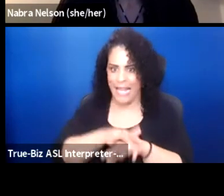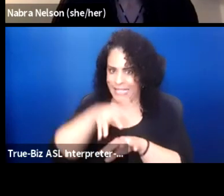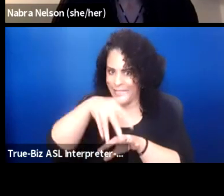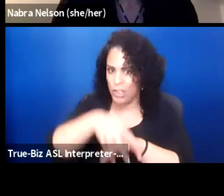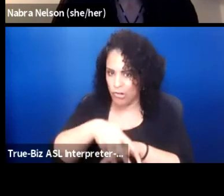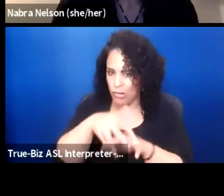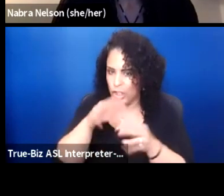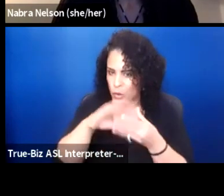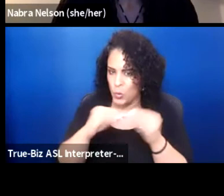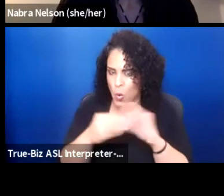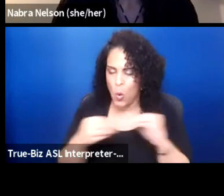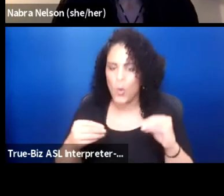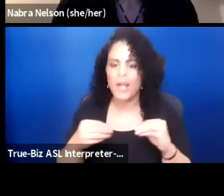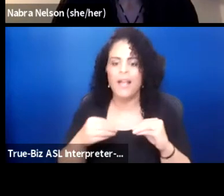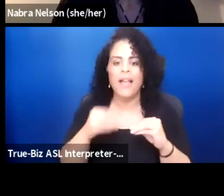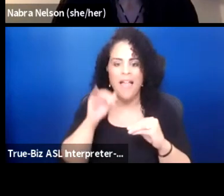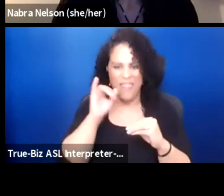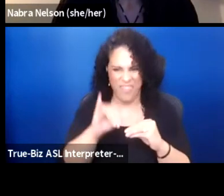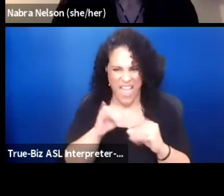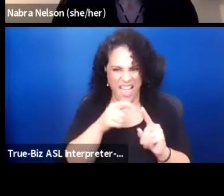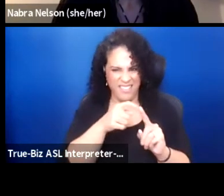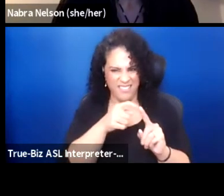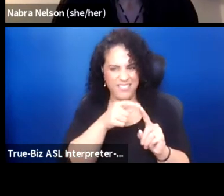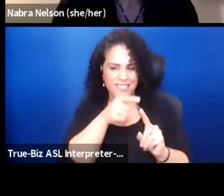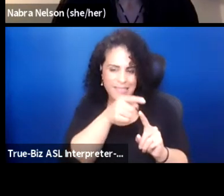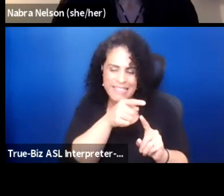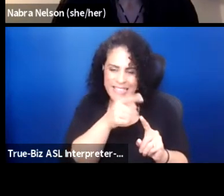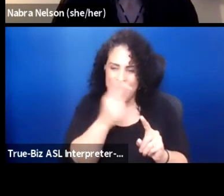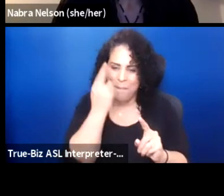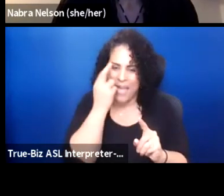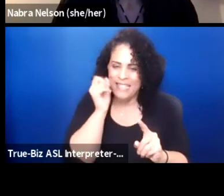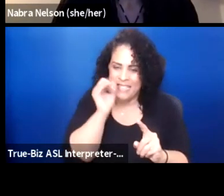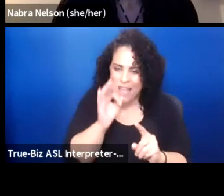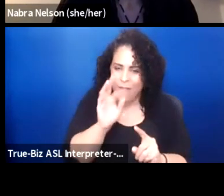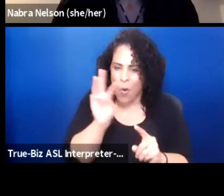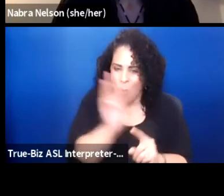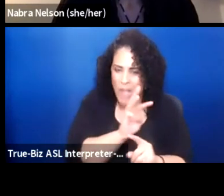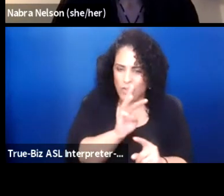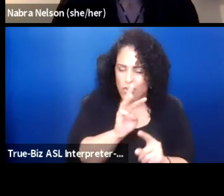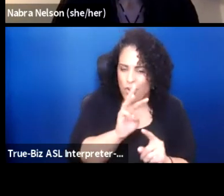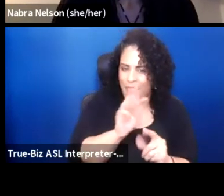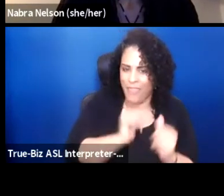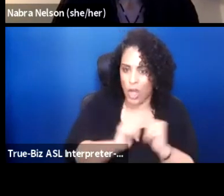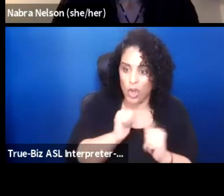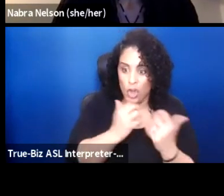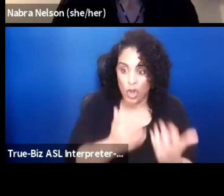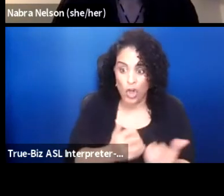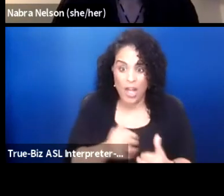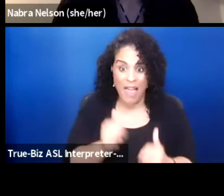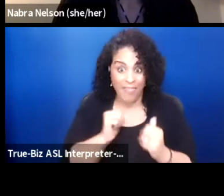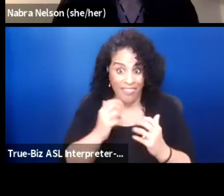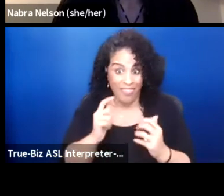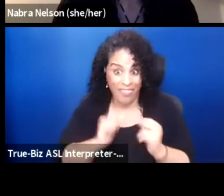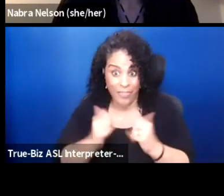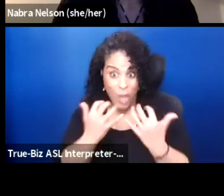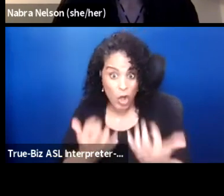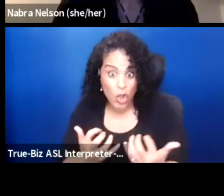is the basis of Western theater as well. Theater ceremony, people who are real theater nerds know that.